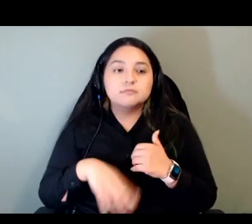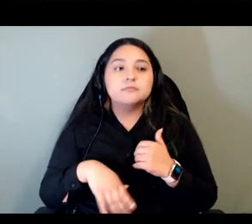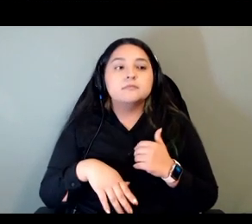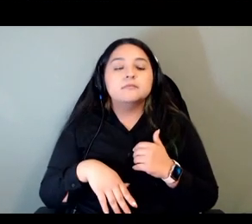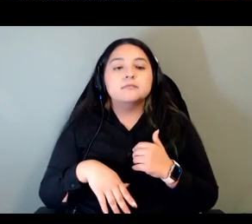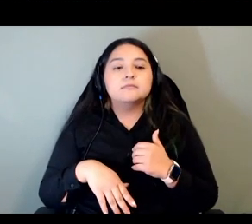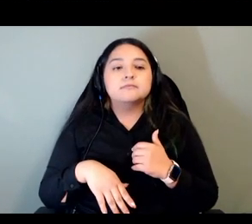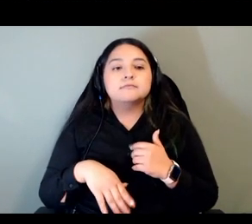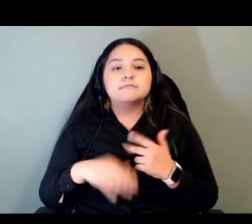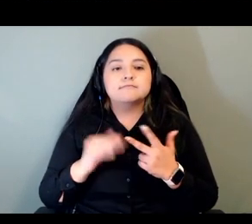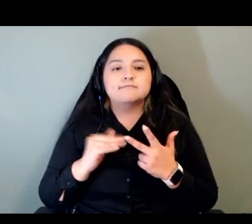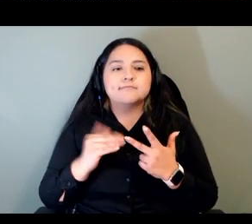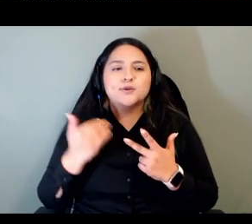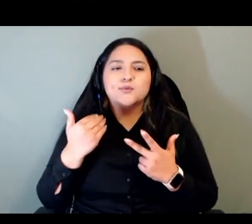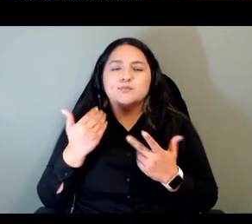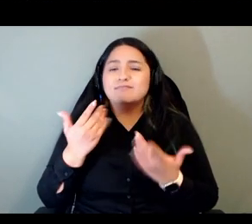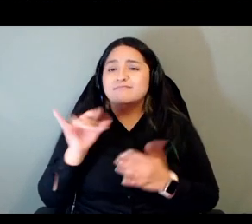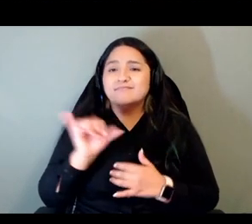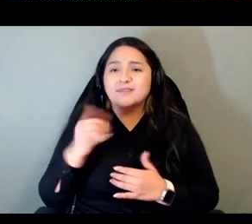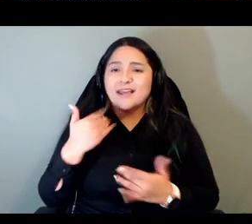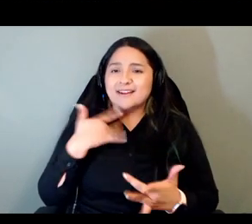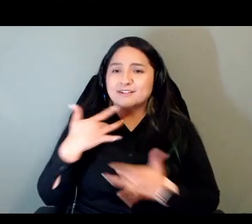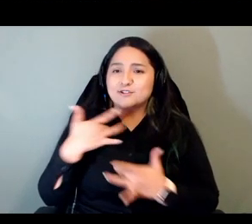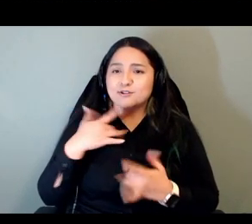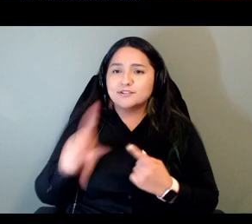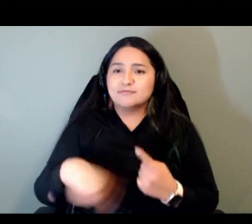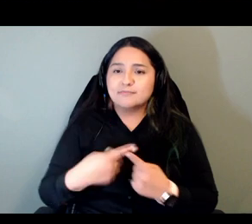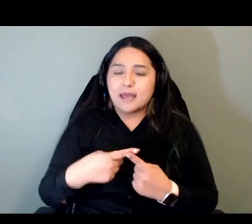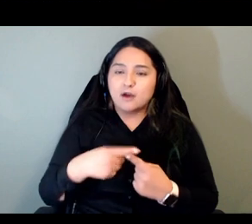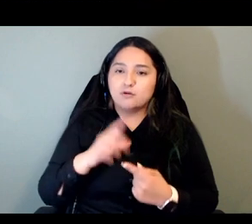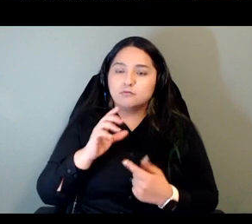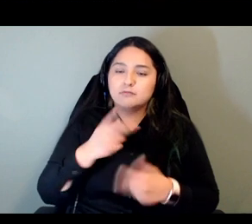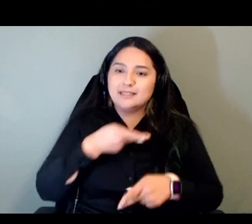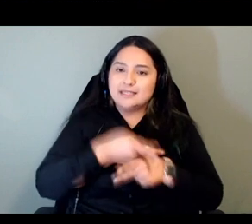we had some concerns about intellectual property and we were able to work through those but